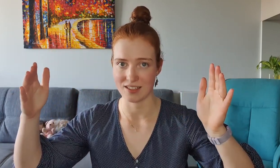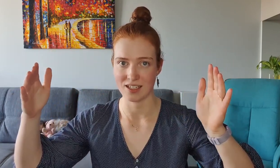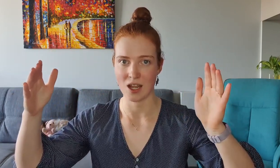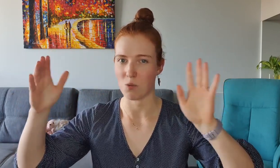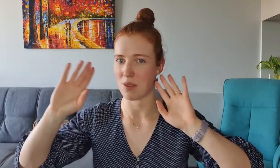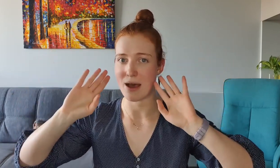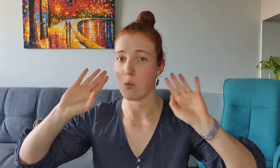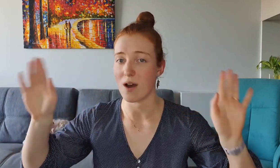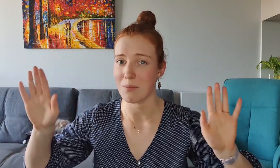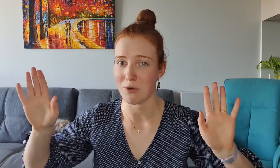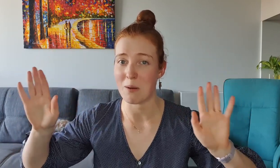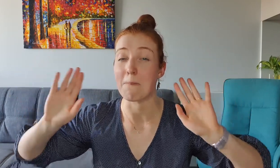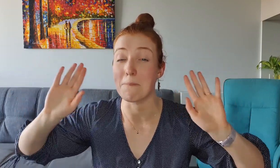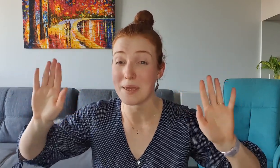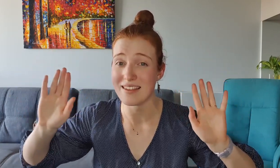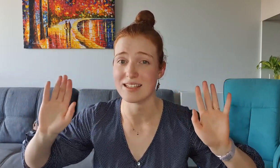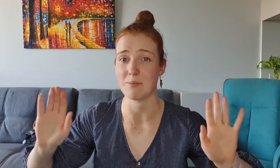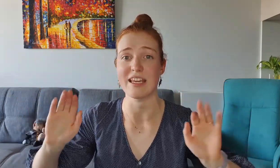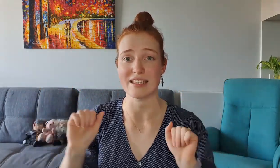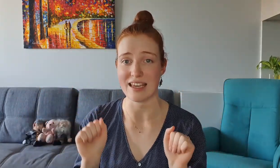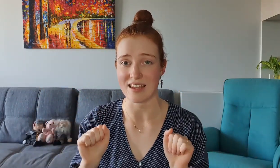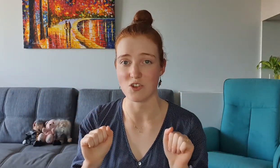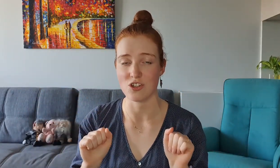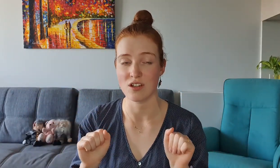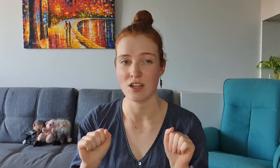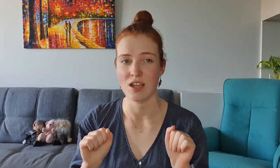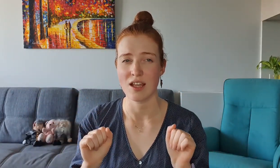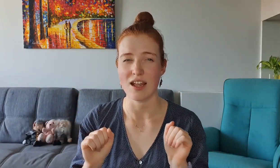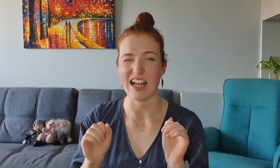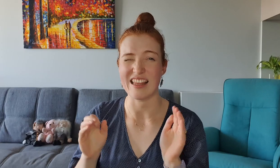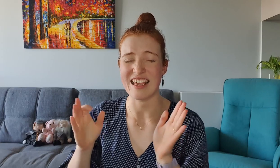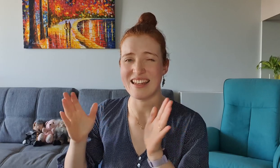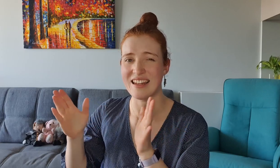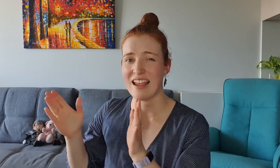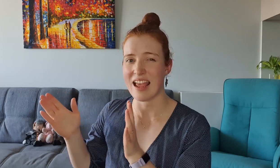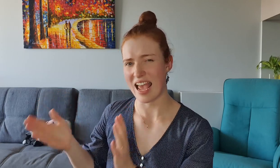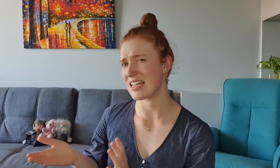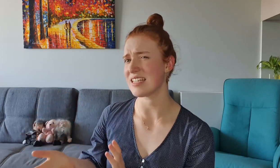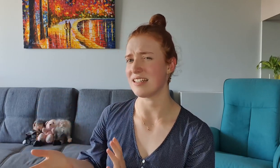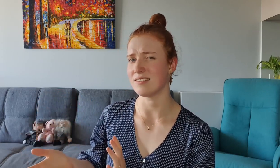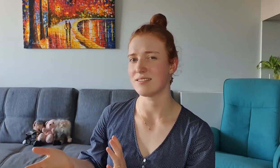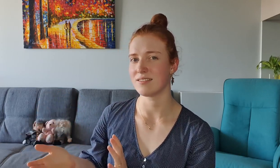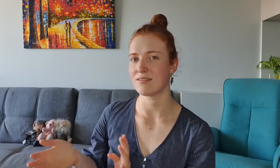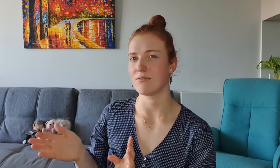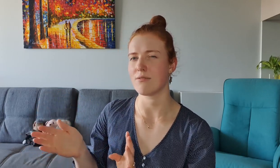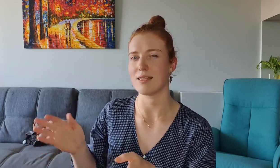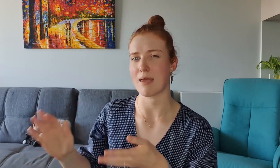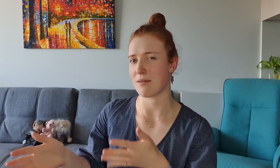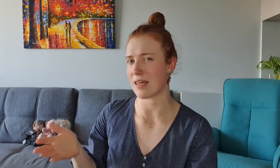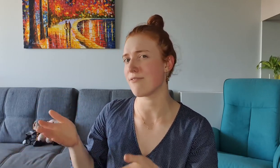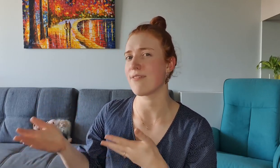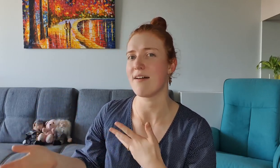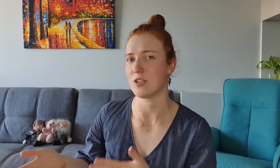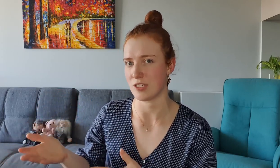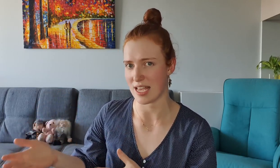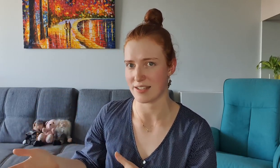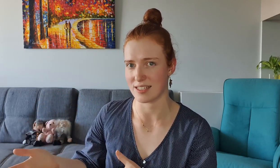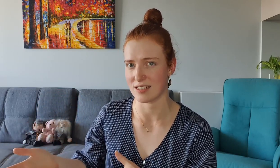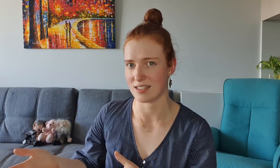with about 1.1 billion speakers each and then ASL with maybe like 500,000